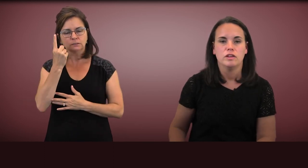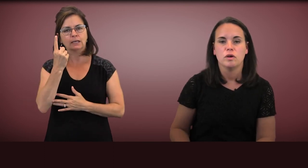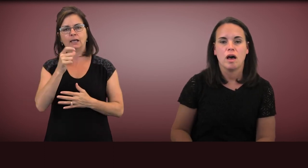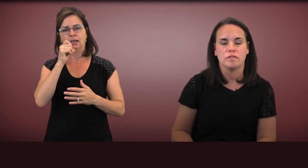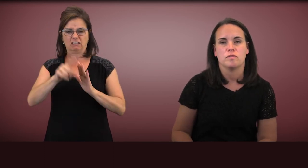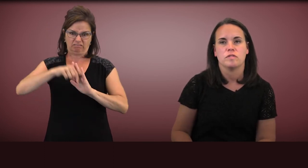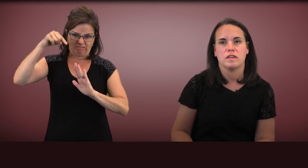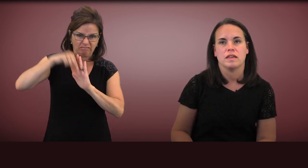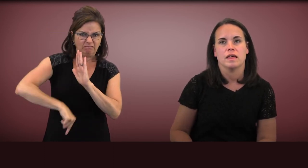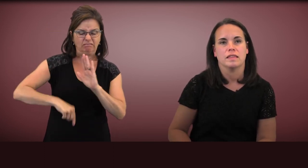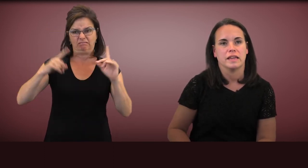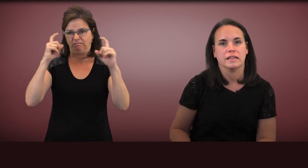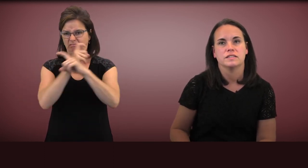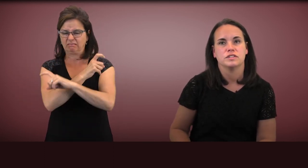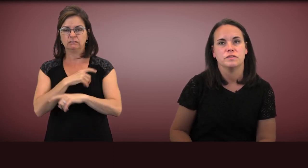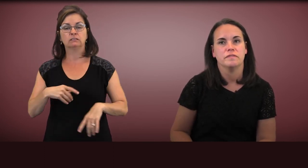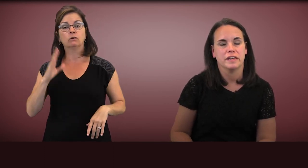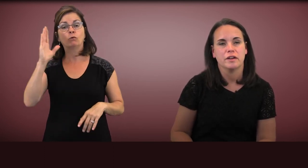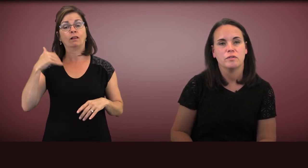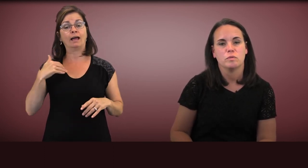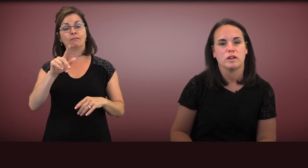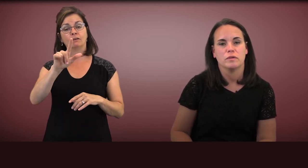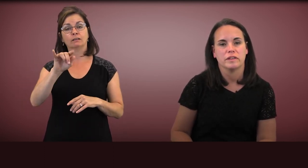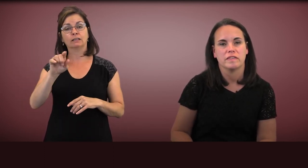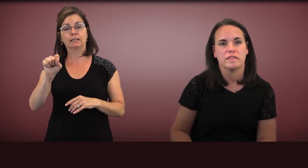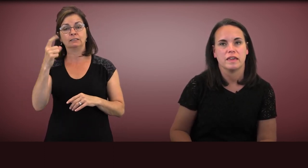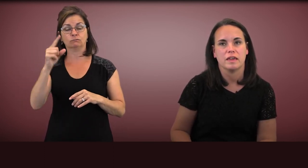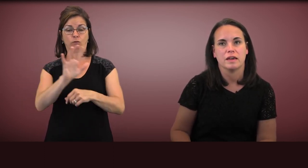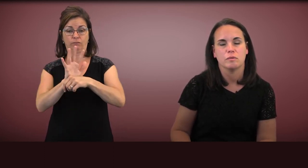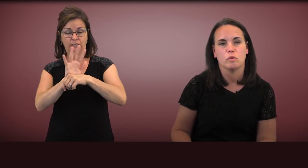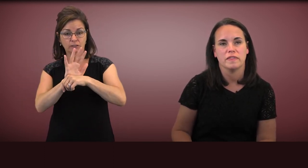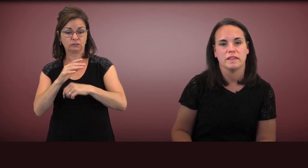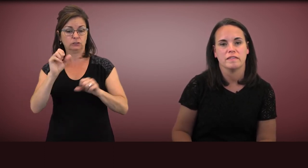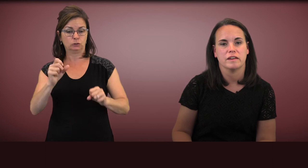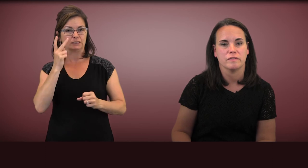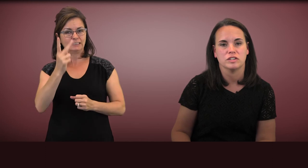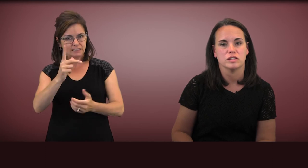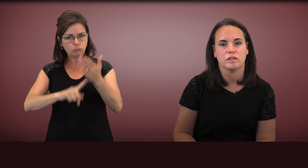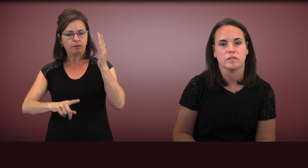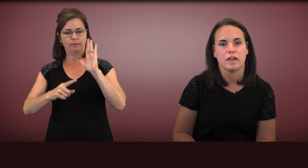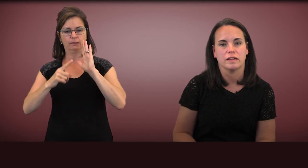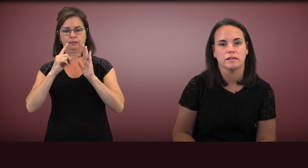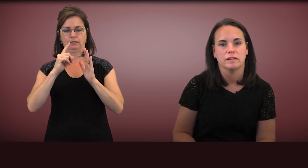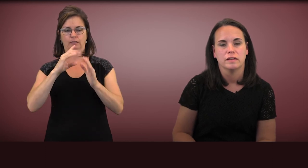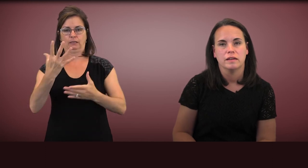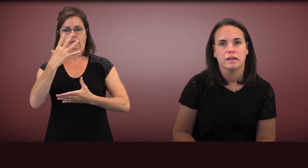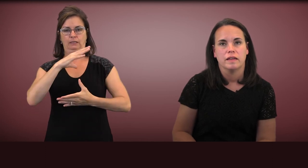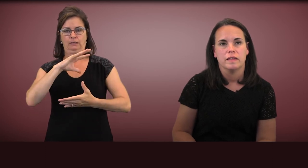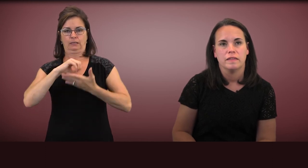You'll also see links to videos where you can see what this intervention looks like.